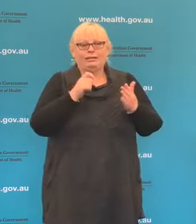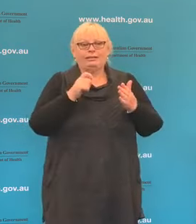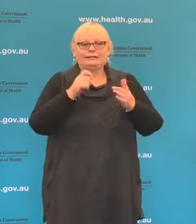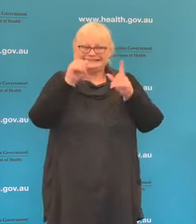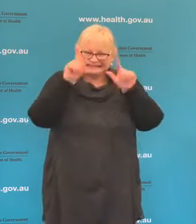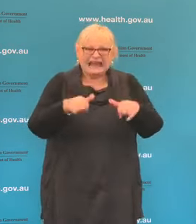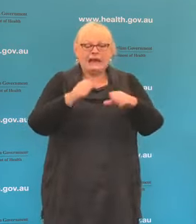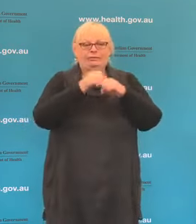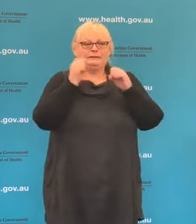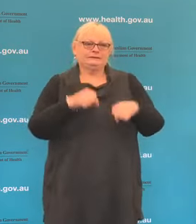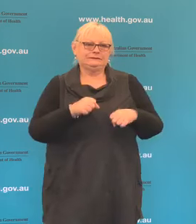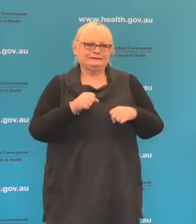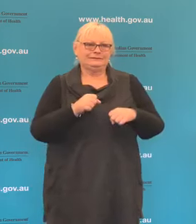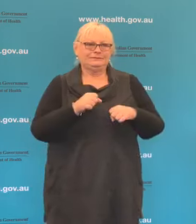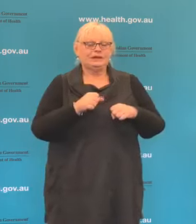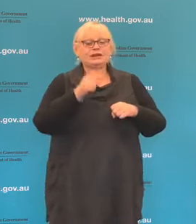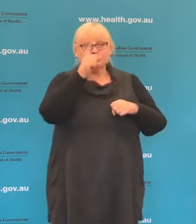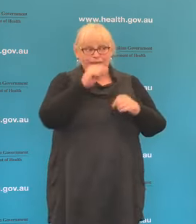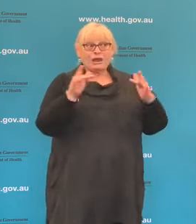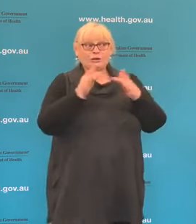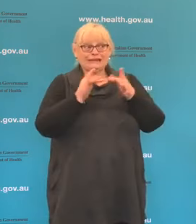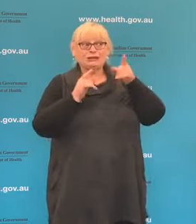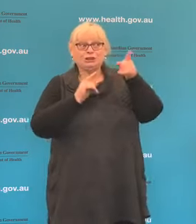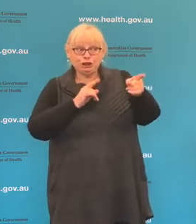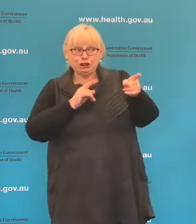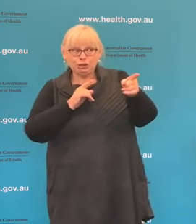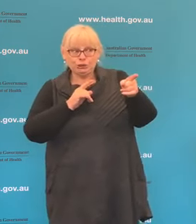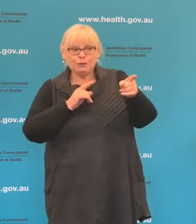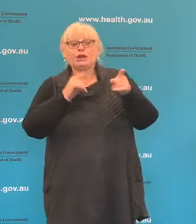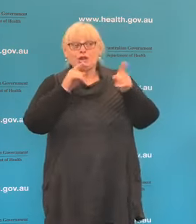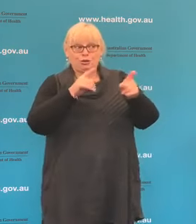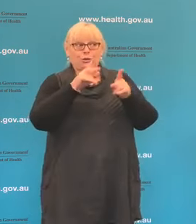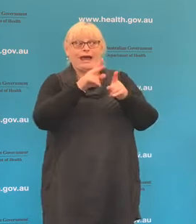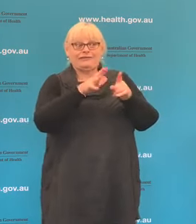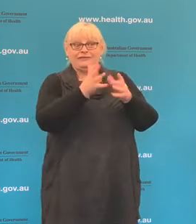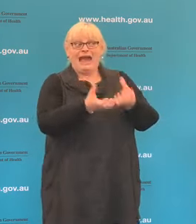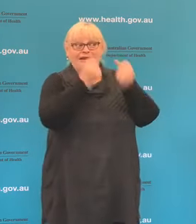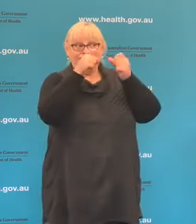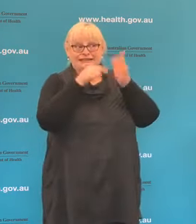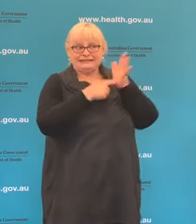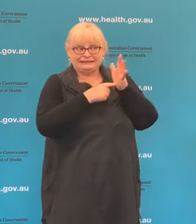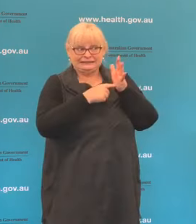they're able to contact you as a person who's been diagnosed and invite you to